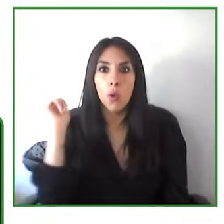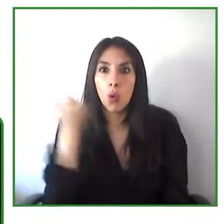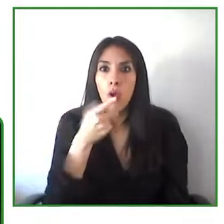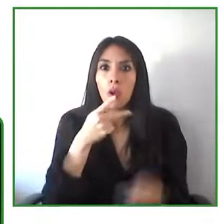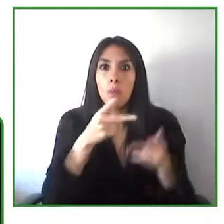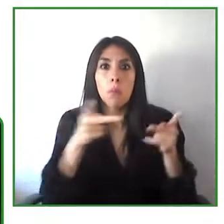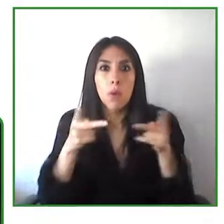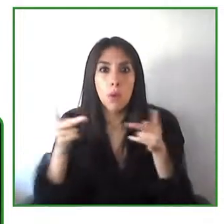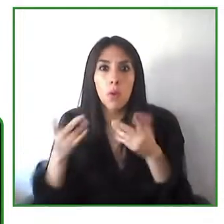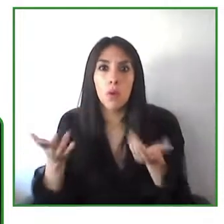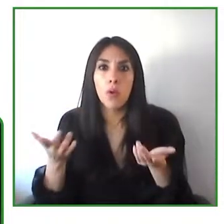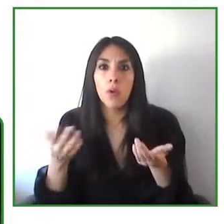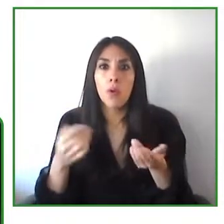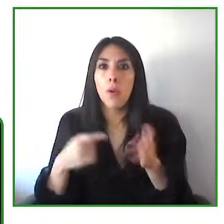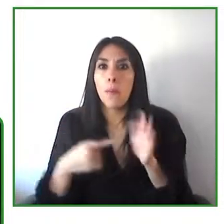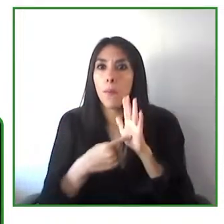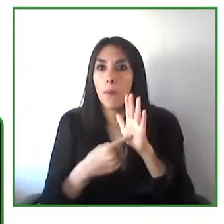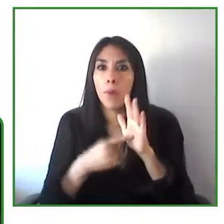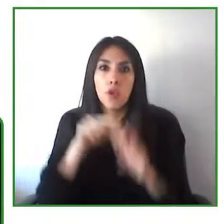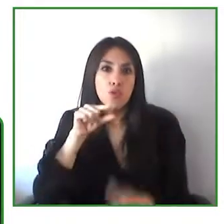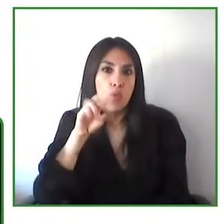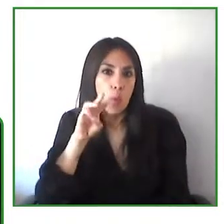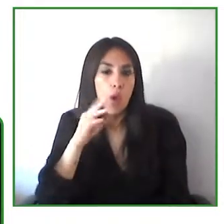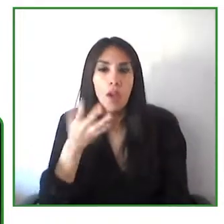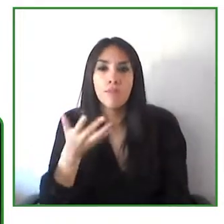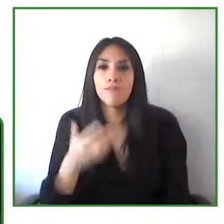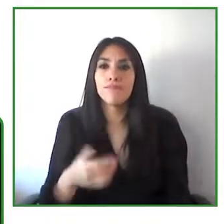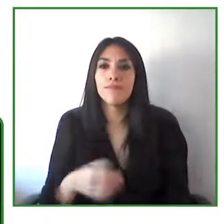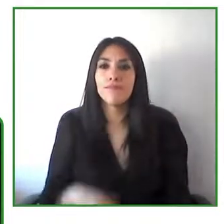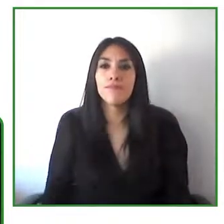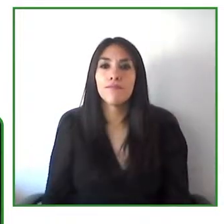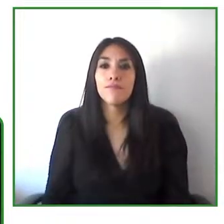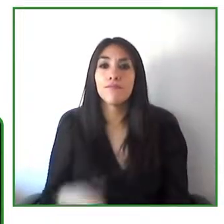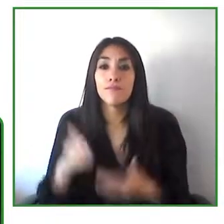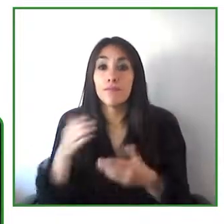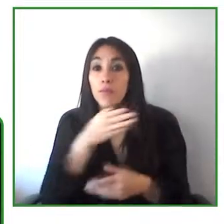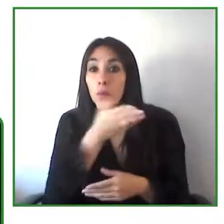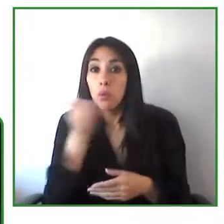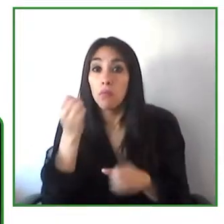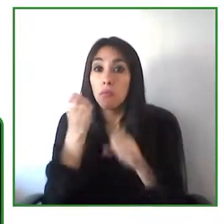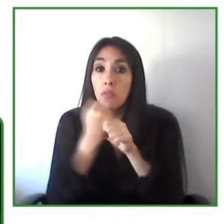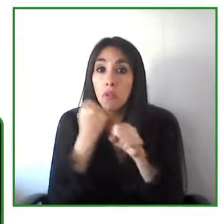technologies an important alive for people with disabilities.